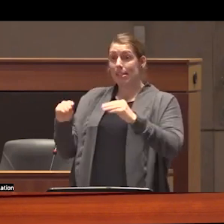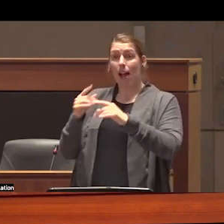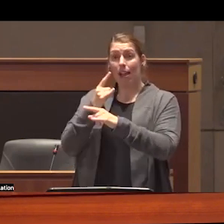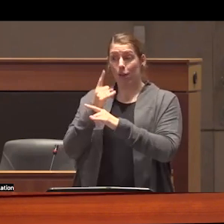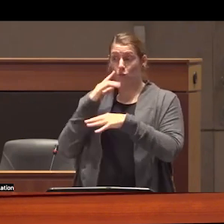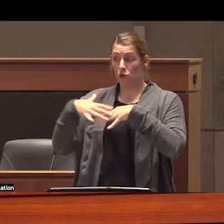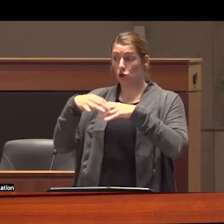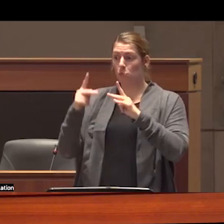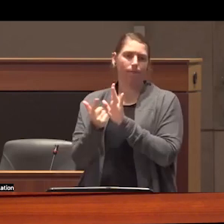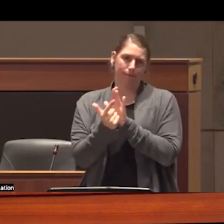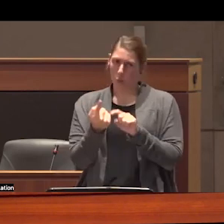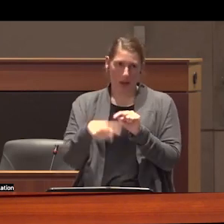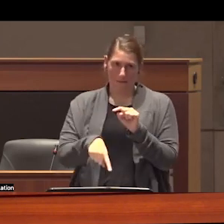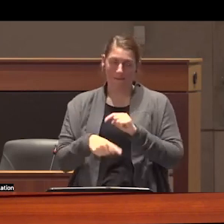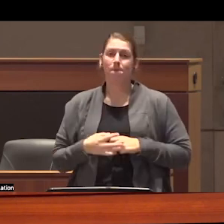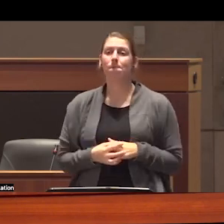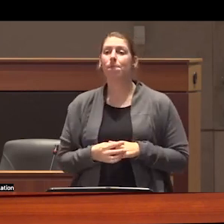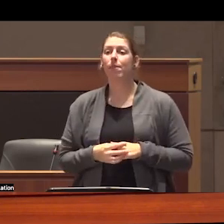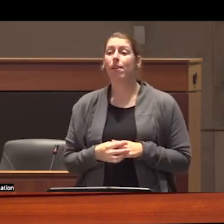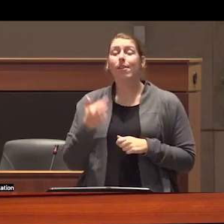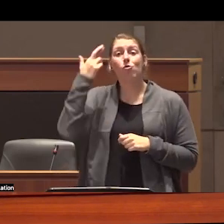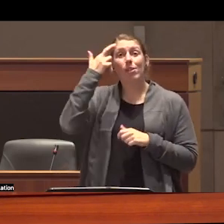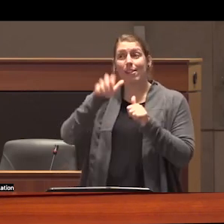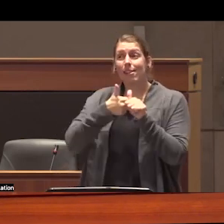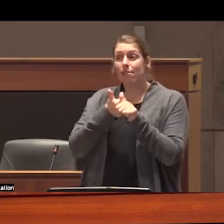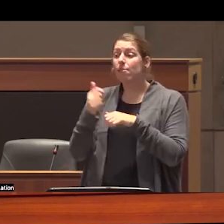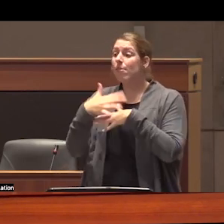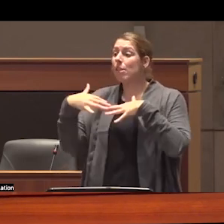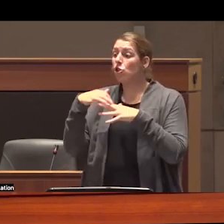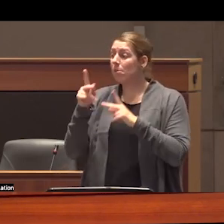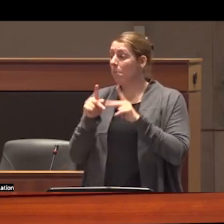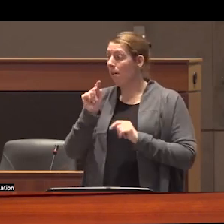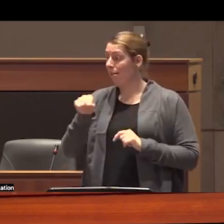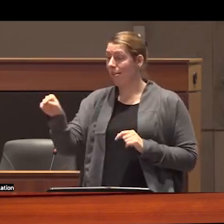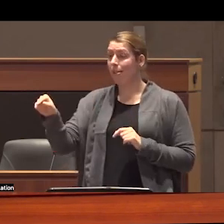indigenous person the core rationale behind this was that indigenous people who were by then being